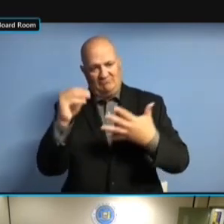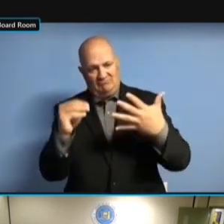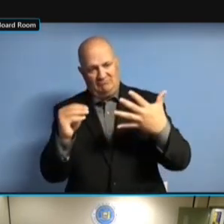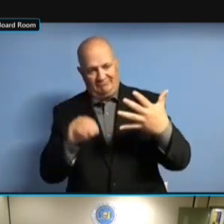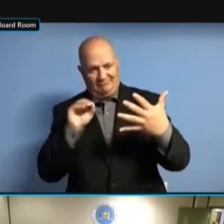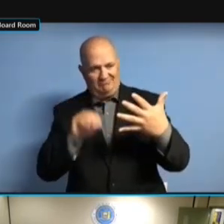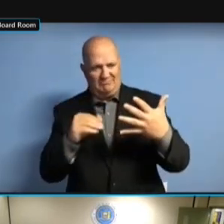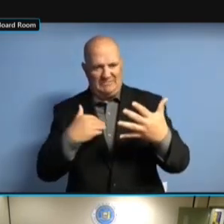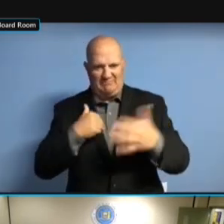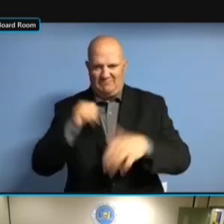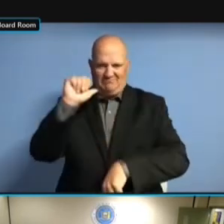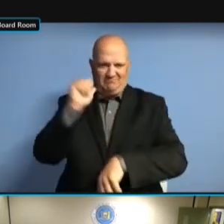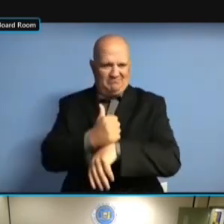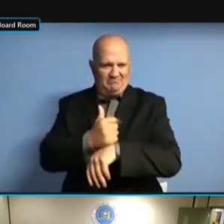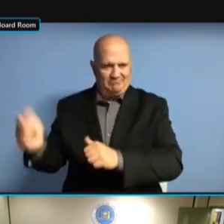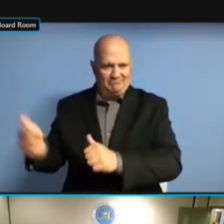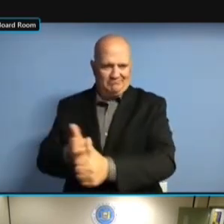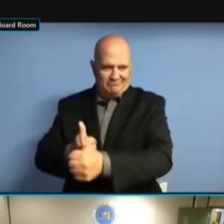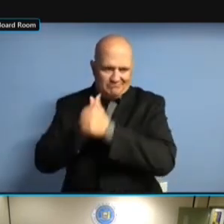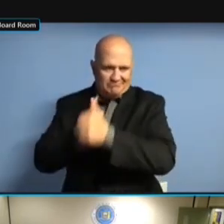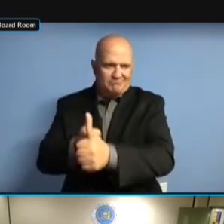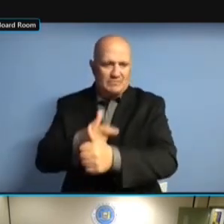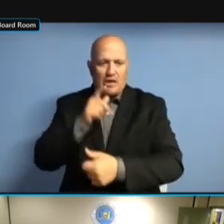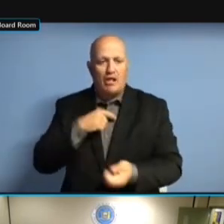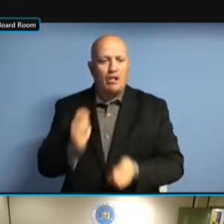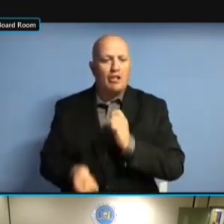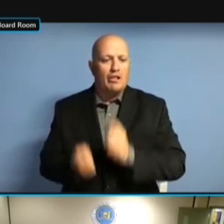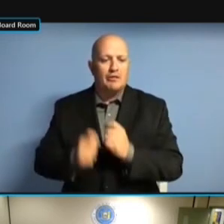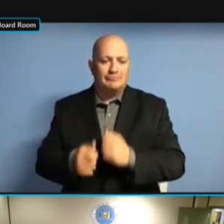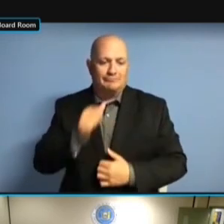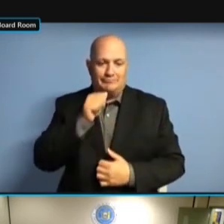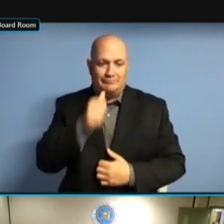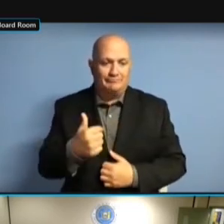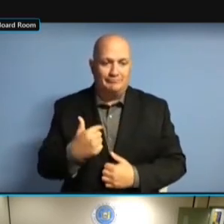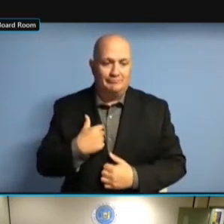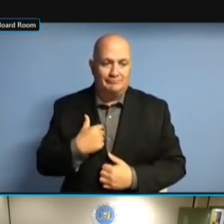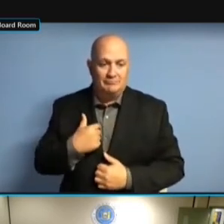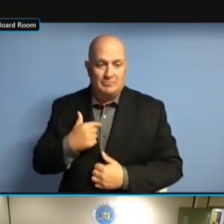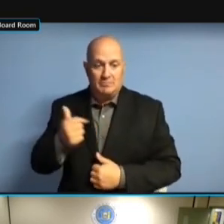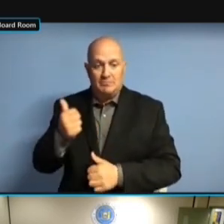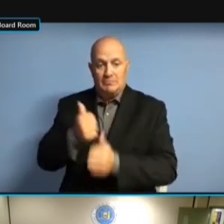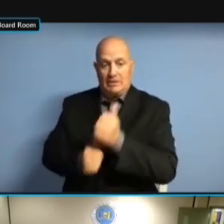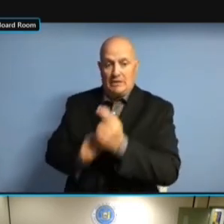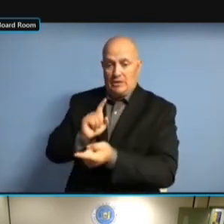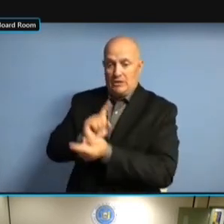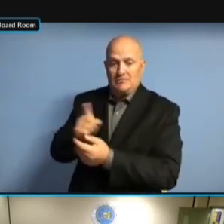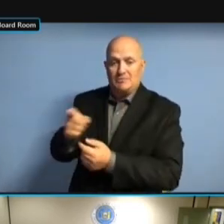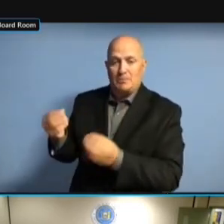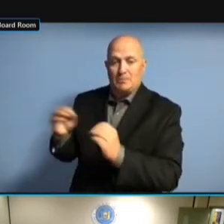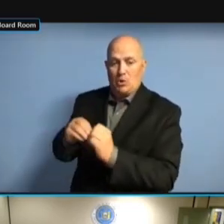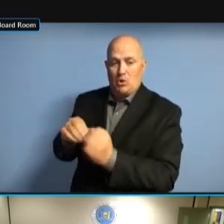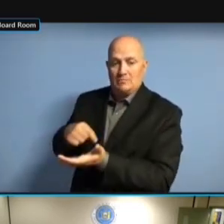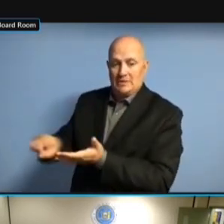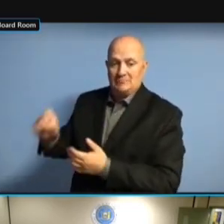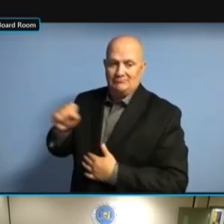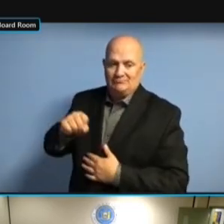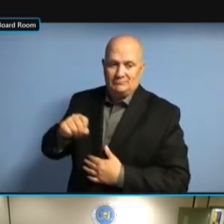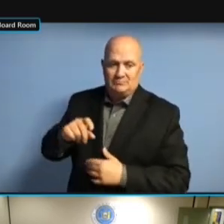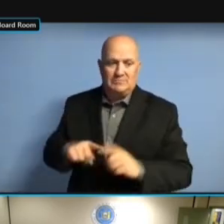WE WERE PAYING MORE UNDER THE PREVIOUS CONTRACT. PREVIOUS CONTRACT. PREVIOUS CONTRACT. SO PREVIOUS CONTRACT. SO THEY'RE PREVIOUS CONTRACT. SO THEY'RE A PREVIOUS CONTRACT. SO THEY'RE A LITTLE PREVIOUS CONTRACT. SO THEY'RE A LITTLE MORE SO THEY'RE A LITTLE MORE SO THEY'RE A LITTLE MORE EXPENSIVE. EXPENSIVE. EXPENSIVE. I EXPENSIVE. I WOULD EXPENSIVE. I WOULD ALWAYS EXPENSIVE. I WOULD ALWAYS PREFER EXPENSIVE. I WOULD ALWAYS PREFER PERMANENT I WOULD ALWAYS PREFER PERMANENT I WOULD ALWAYS PREFER PERMANENT POSITIONS, I WOULD ALWAYS PREFER PERMANENT POSITIONS, BECAUSE I WOULD ALWAYS PREFER PERMANENT POSITIONS, BECAUSE THE POSITIONS, BECAUSE THE POSITIONS, BECAUSE THE CONTRACTORS POSITIONS, BECAUSE THE CONTRACTORS ARE POSITIONS, BECAUSE THE CONTRACTORS ARE A POSITIONS, BECAUSE THE CONTRACTORS ARE A MAXIMUM POSITIONS, BECAUSE THE CONTRACTORS ARE A MAXIMUM OF